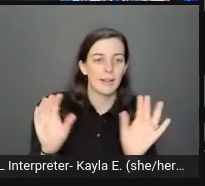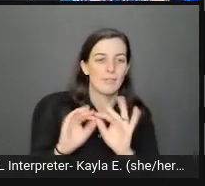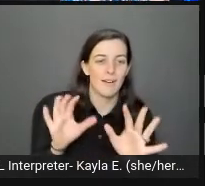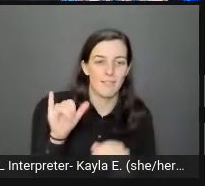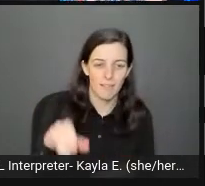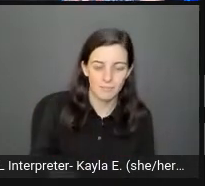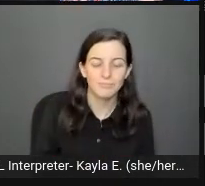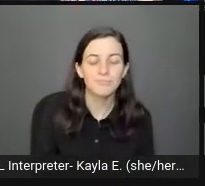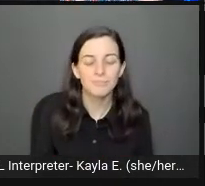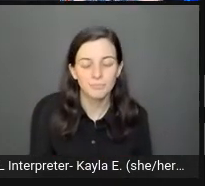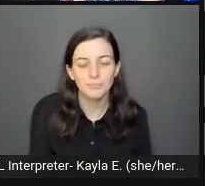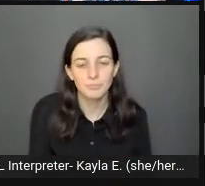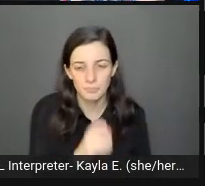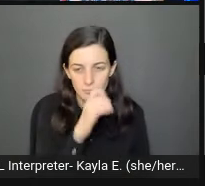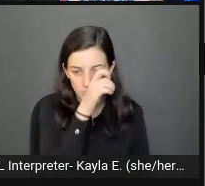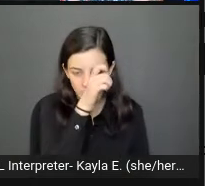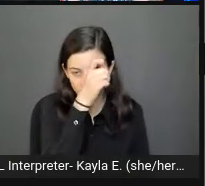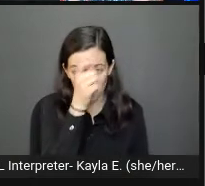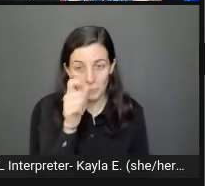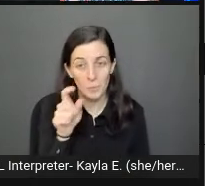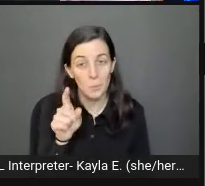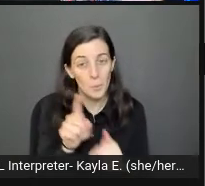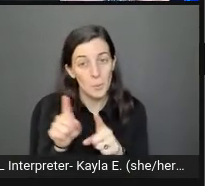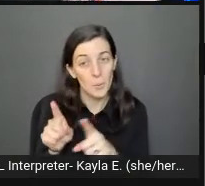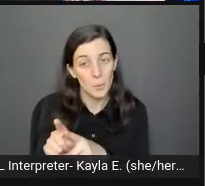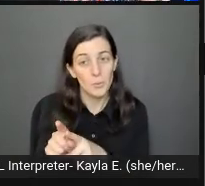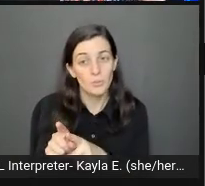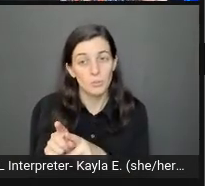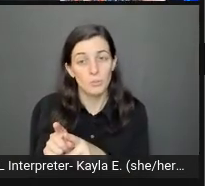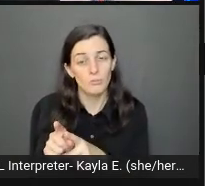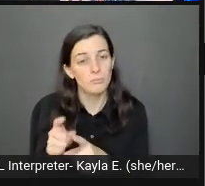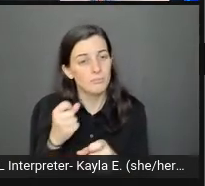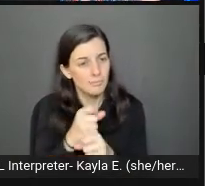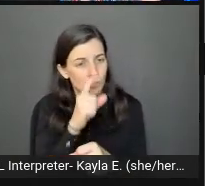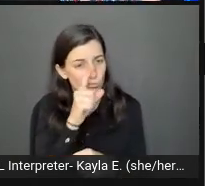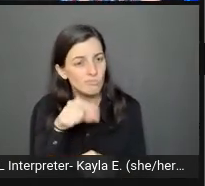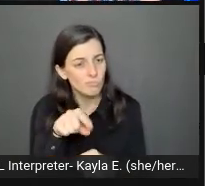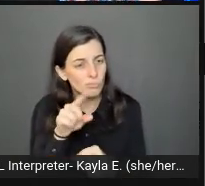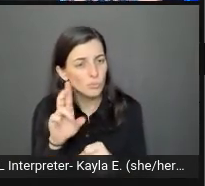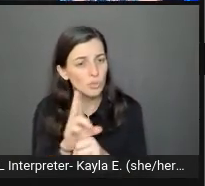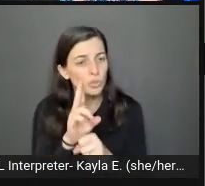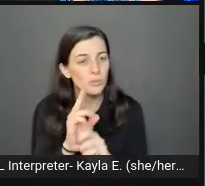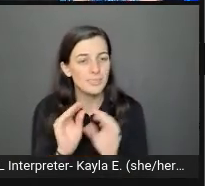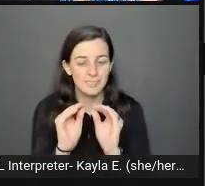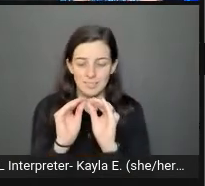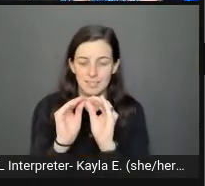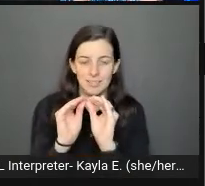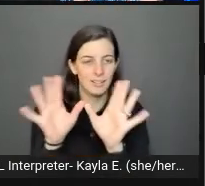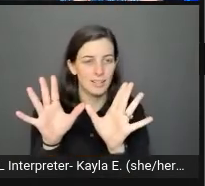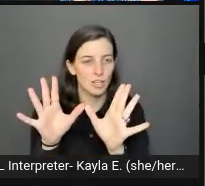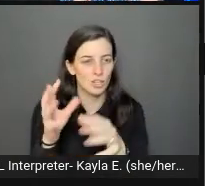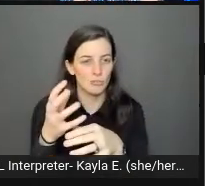You want to make sure that you use clear and concise language.